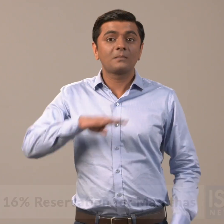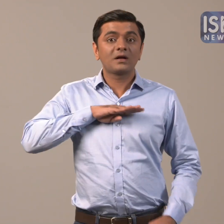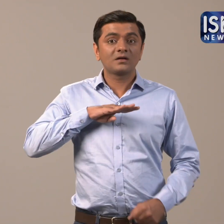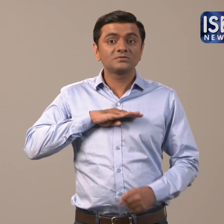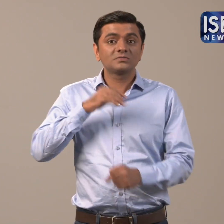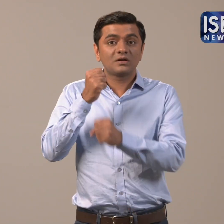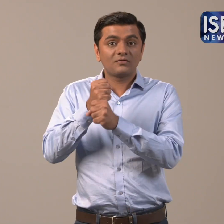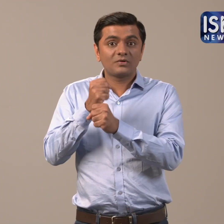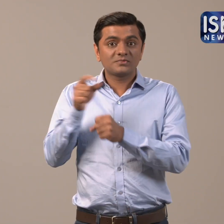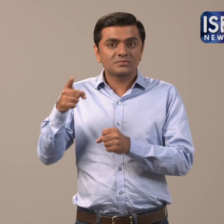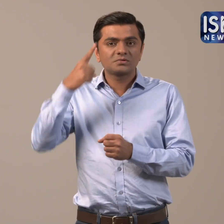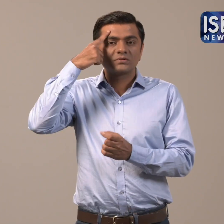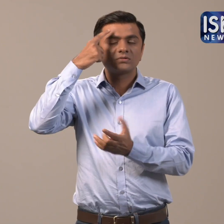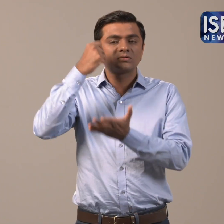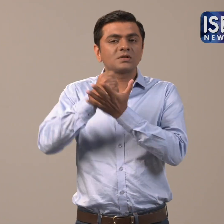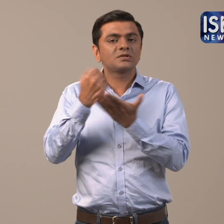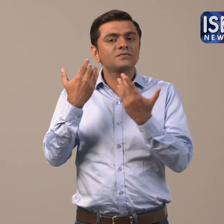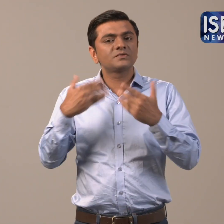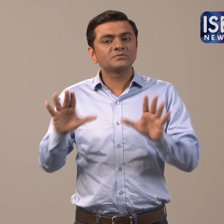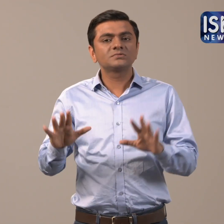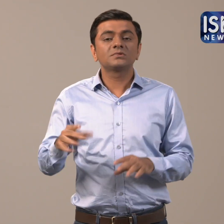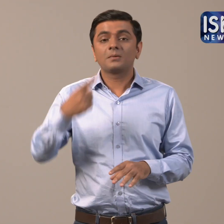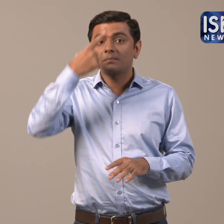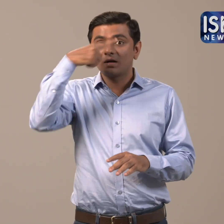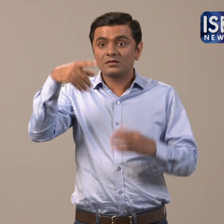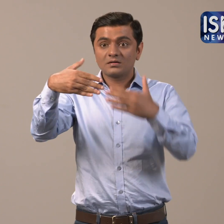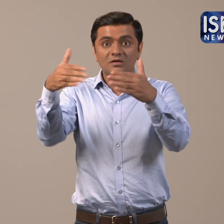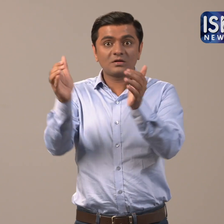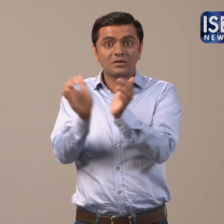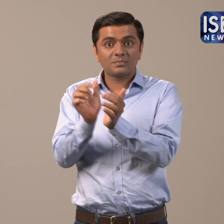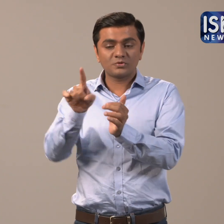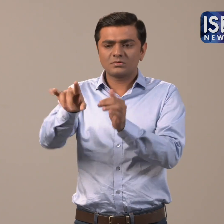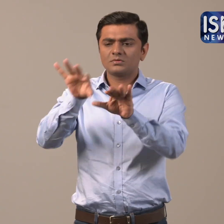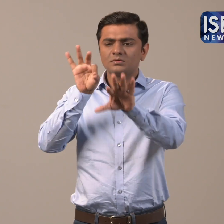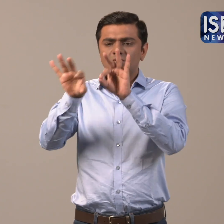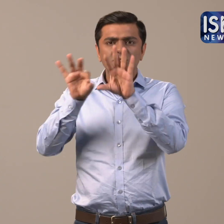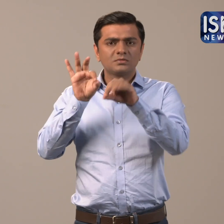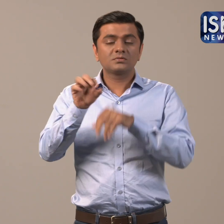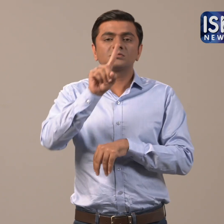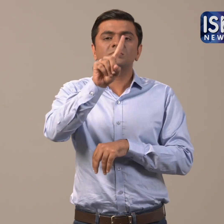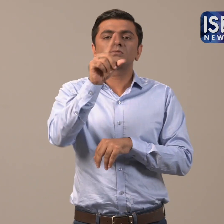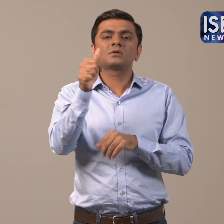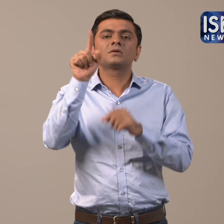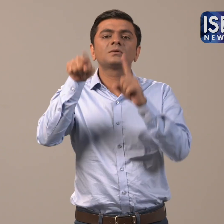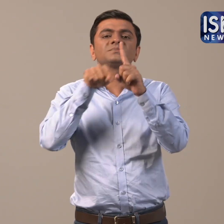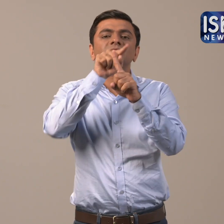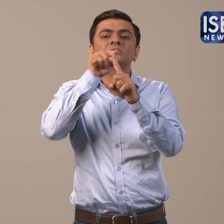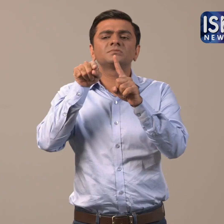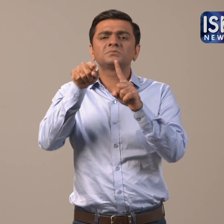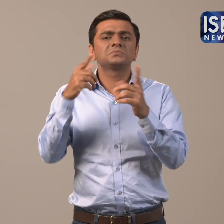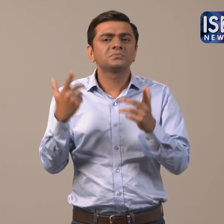The Maharashtra Government has finally declared 16% reservation for the Maratha community.